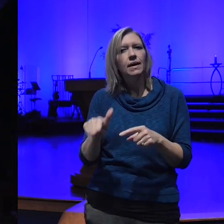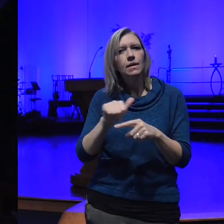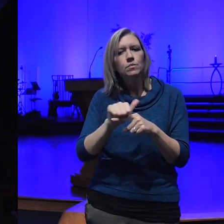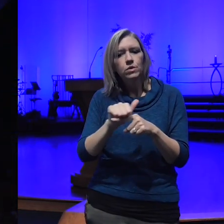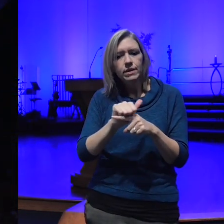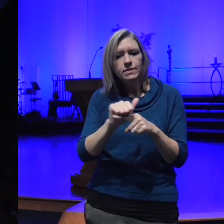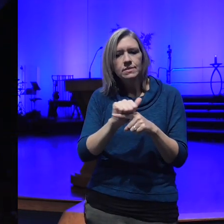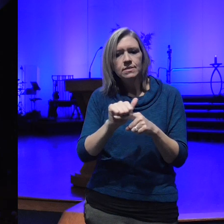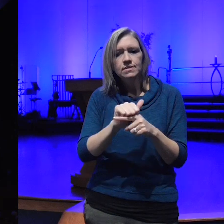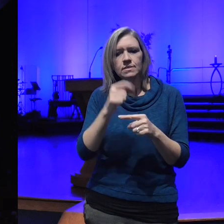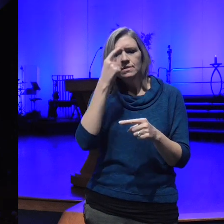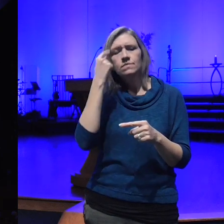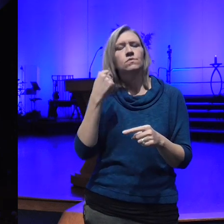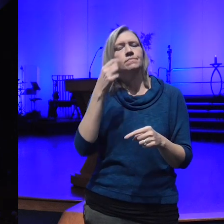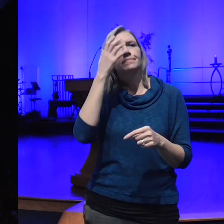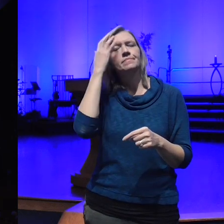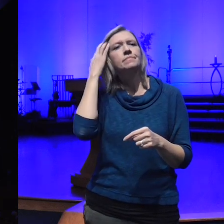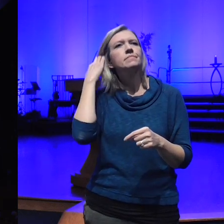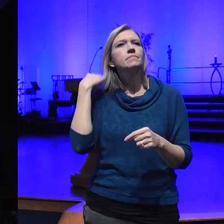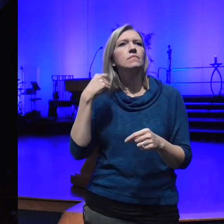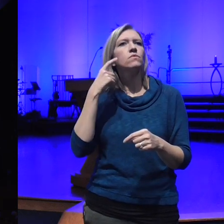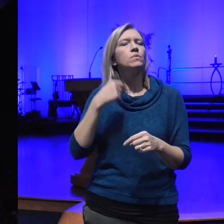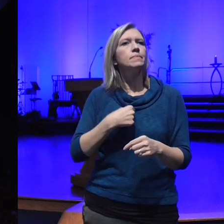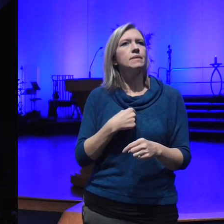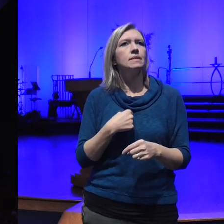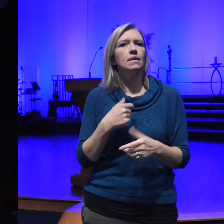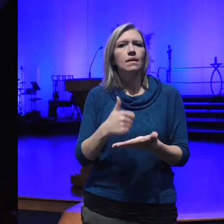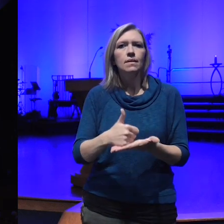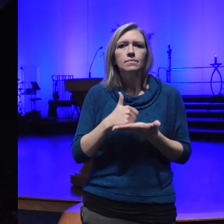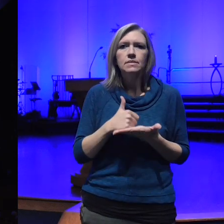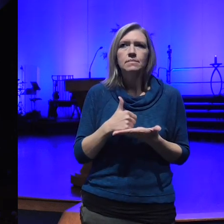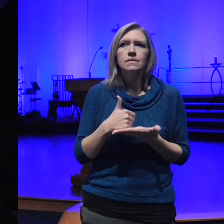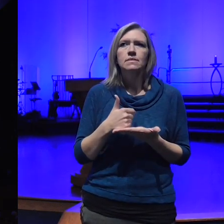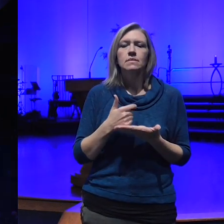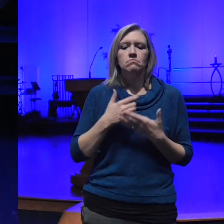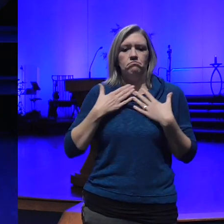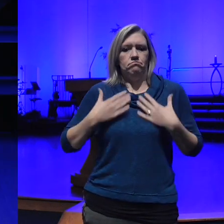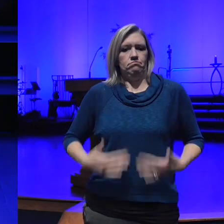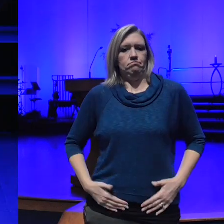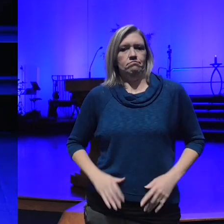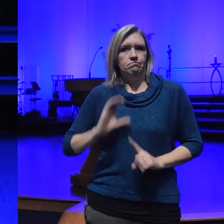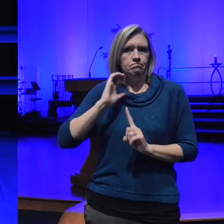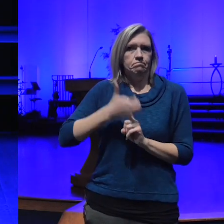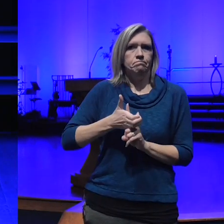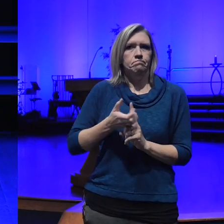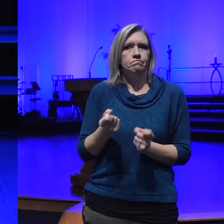helps me be an enlightened citizen to look at something going on in the world and instead of